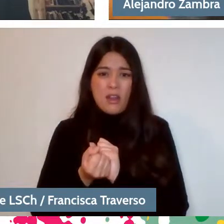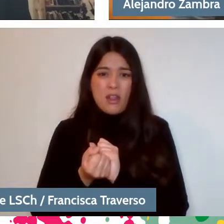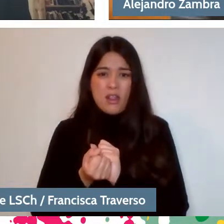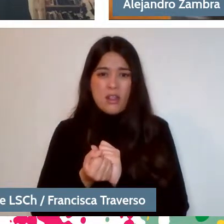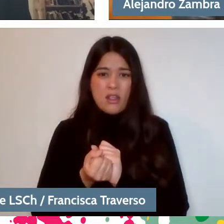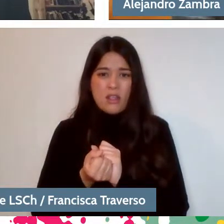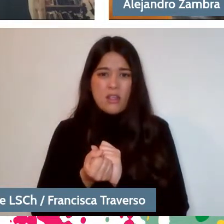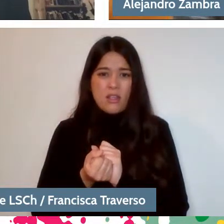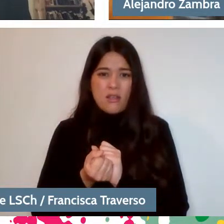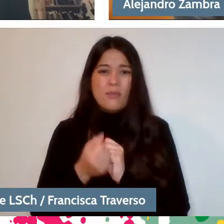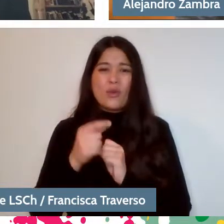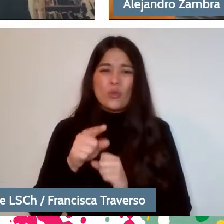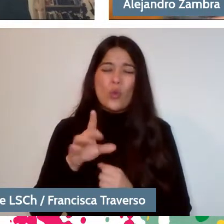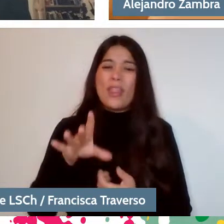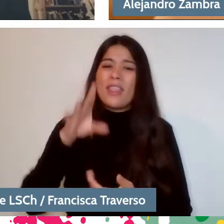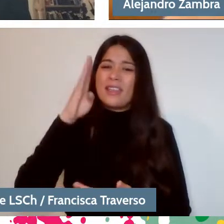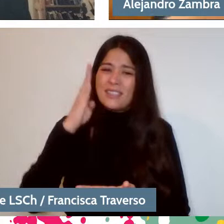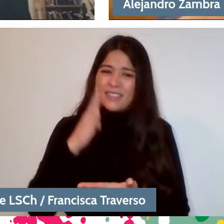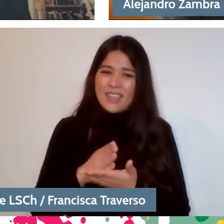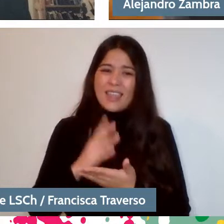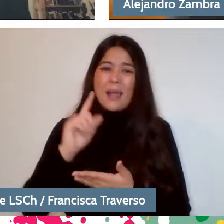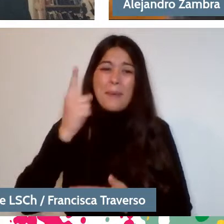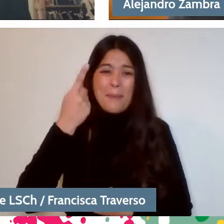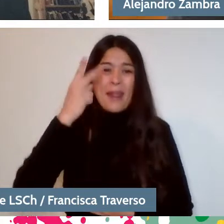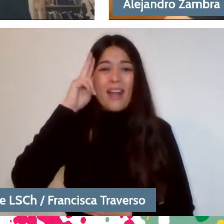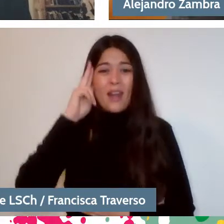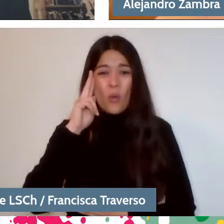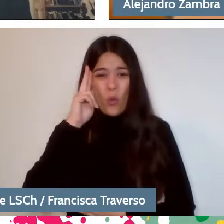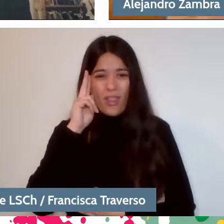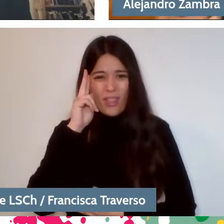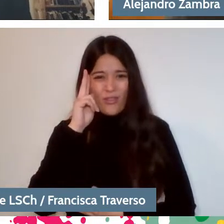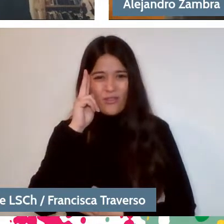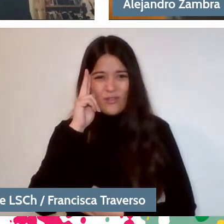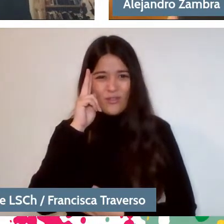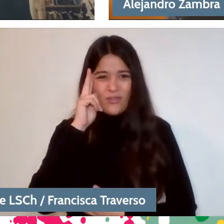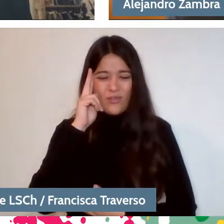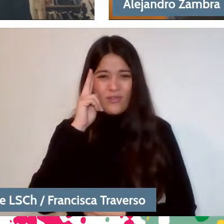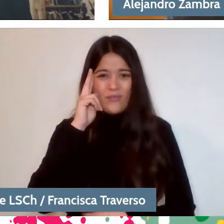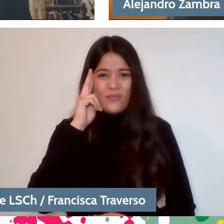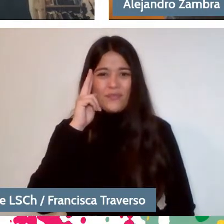that this is the first memory and not another one. I mean, what that story says about yourself